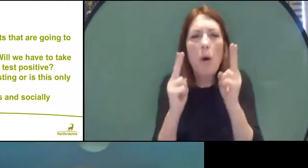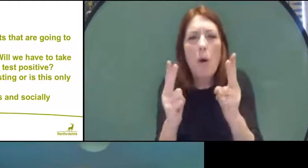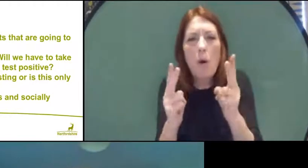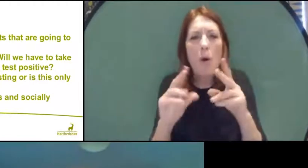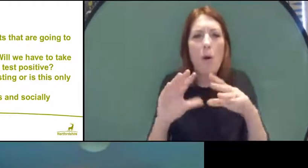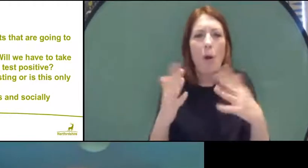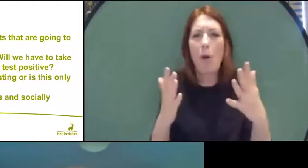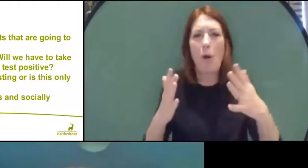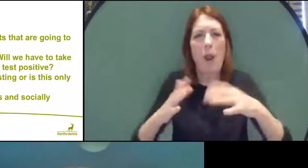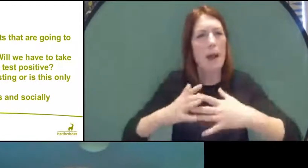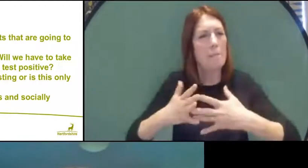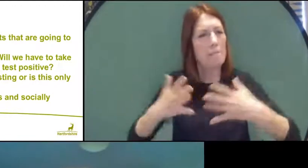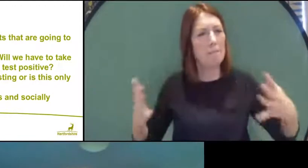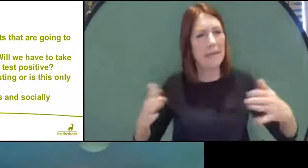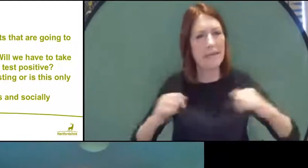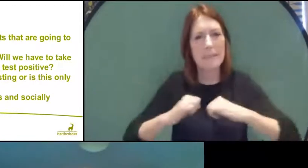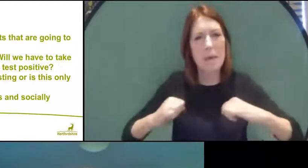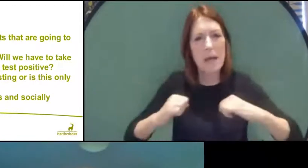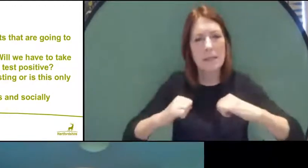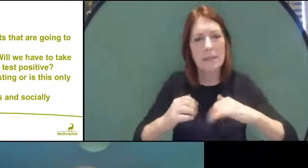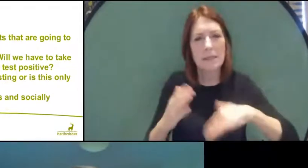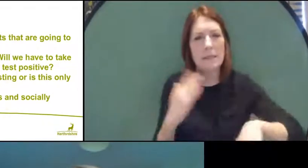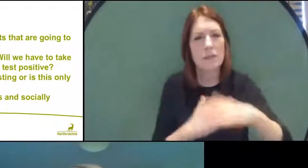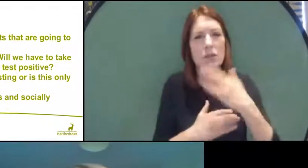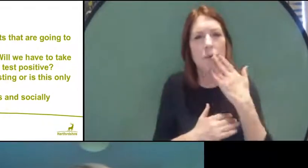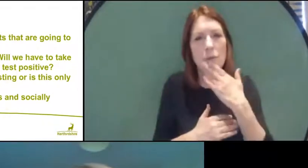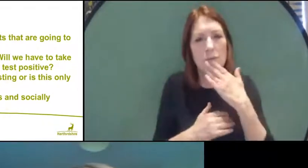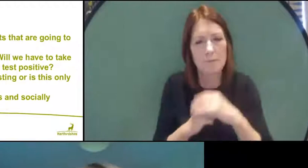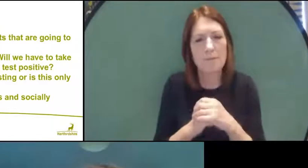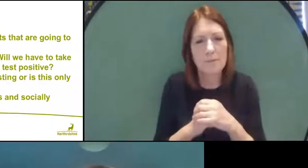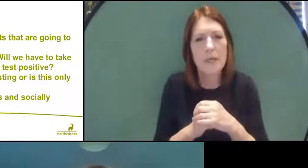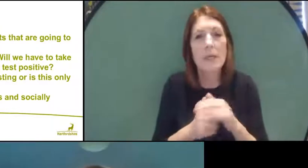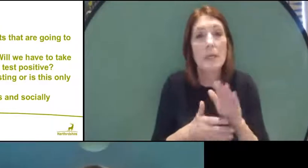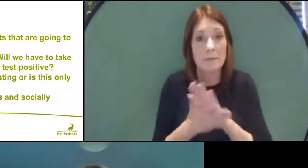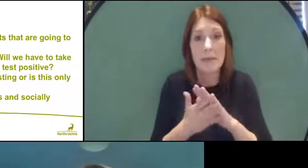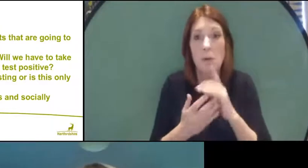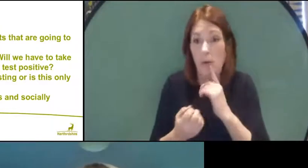big spaces in the school. They will do some training with you, show you how to do,